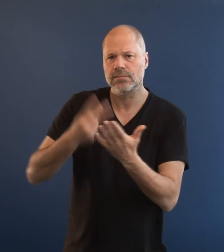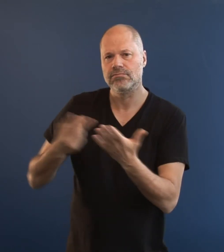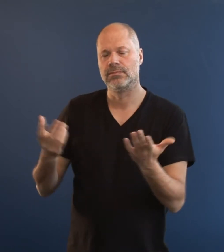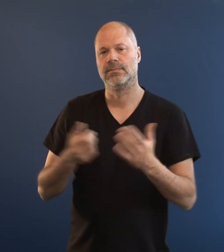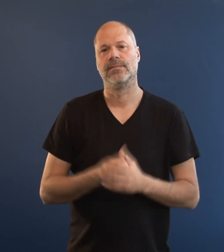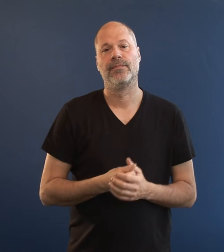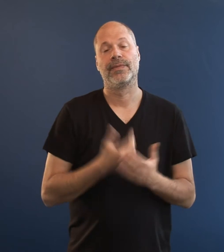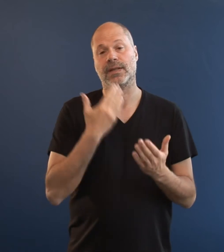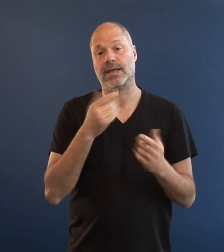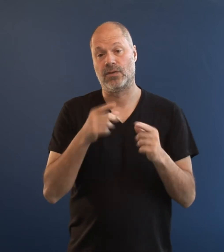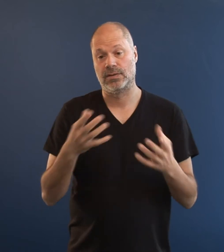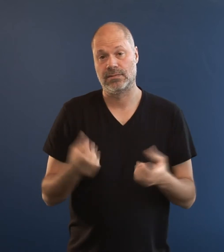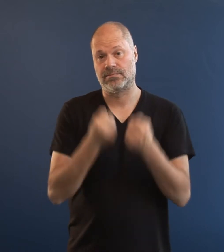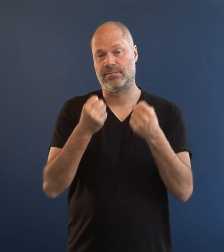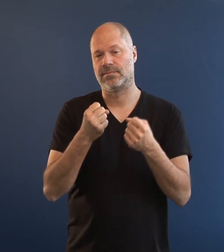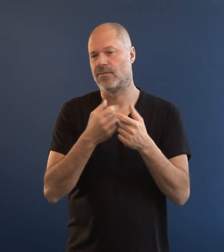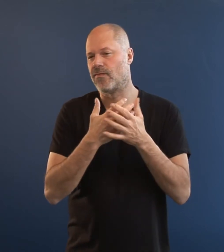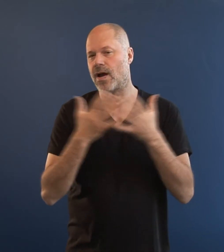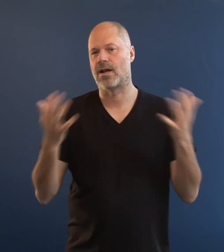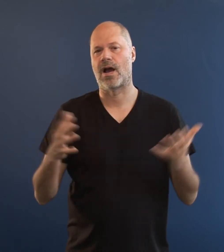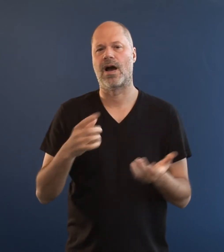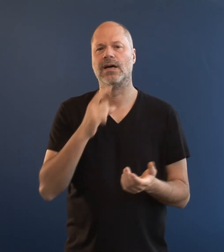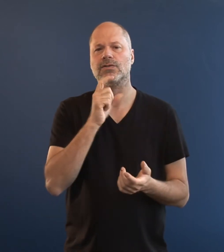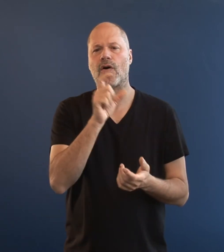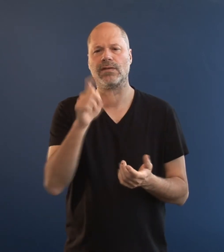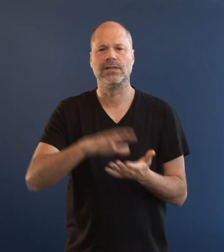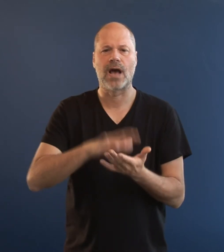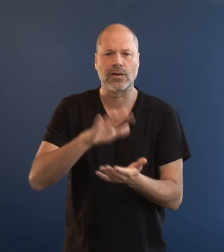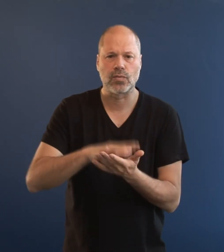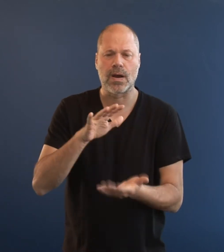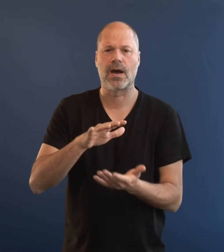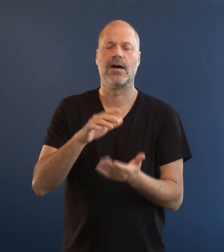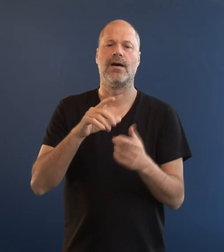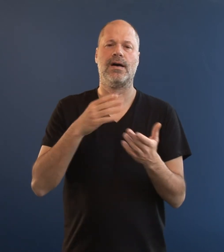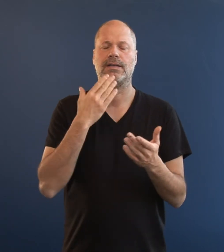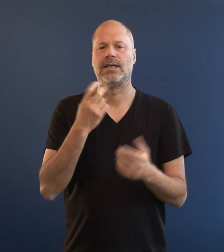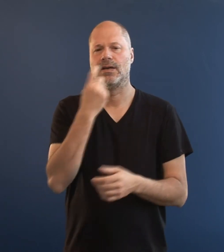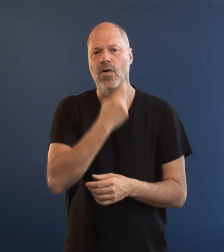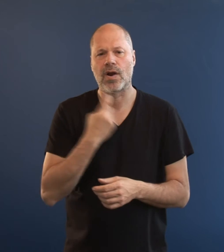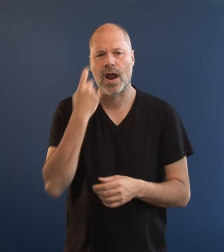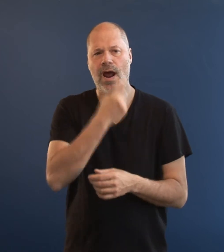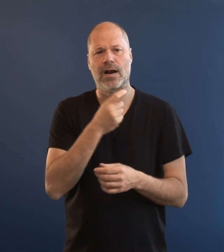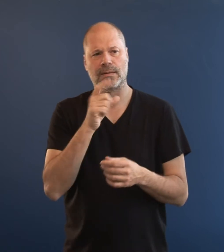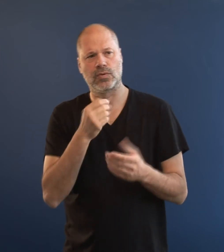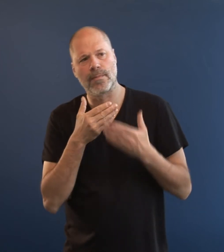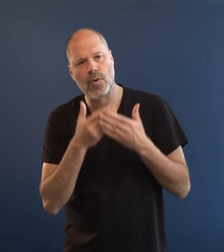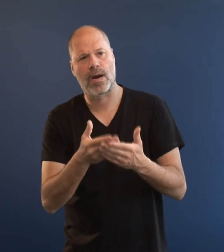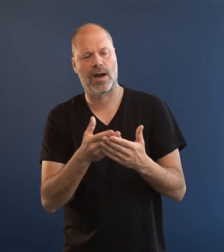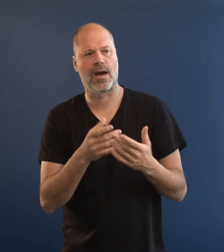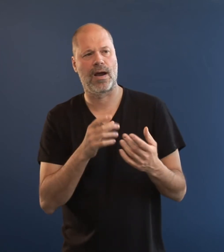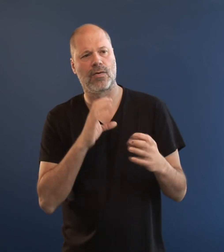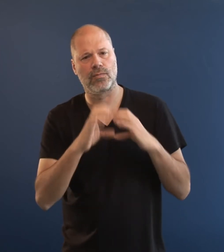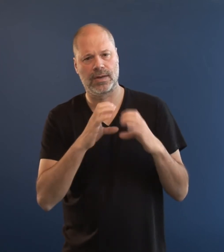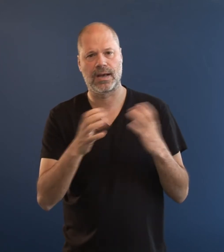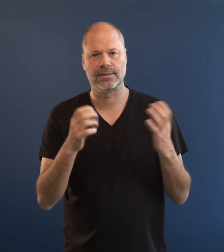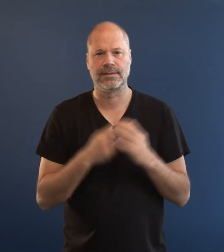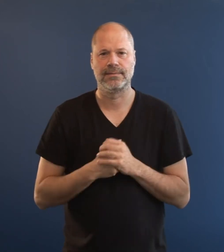It has given him a huge vocabulary that helps him communicate orally.